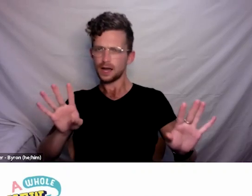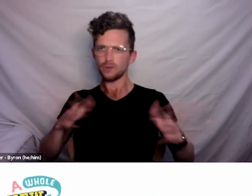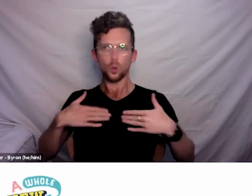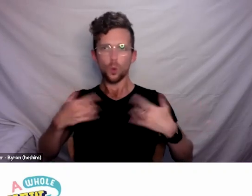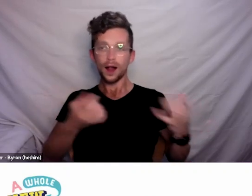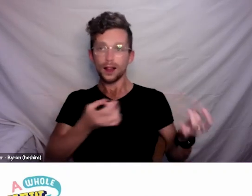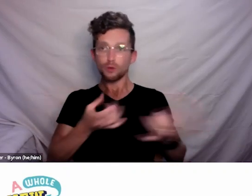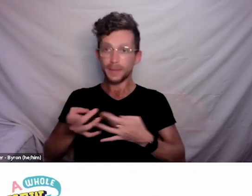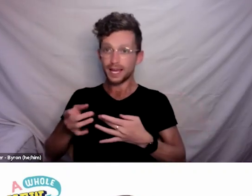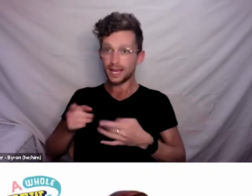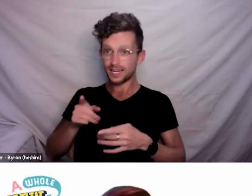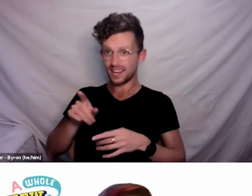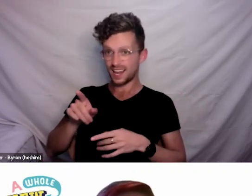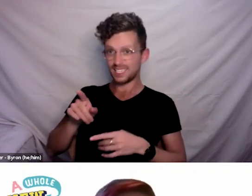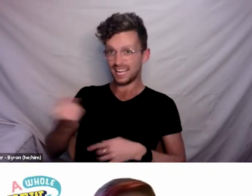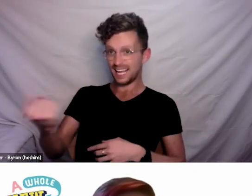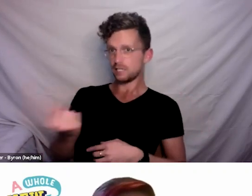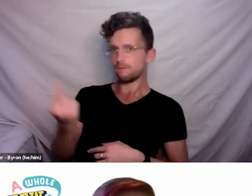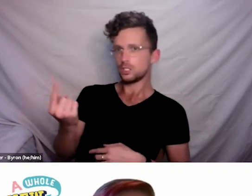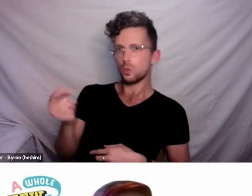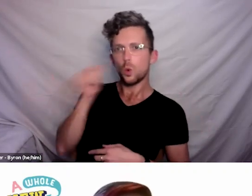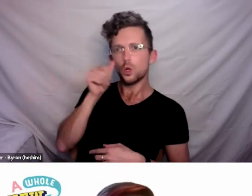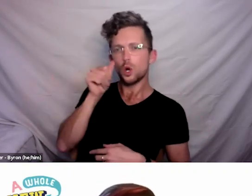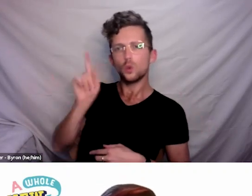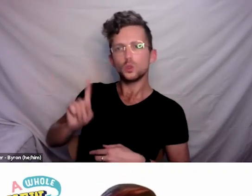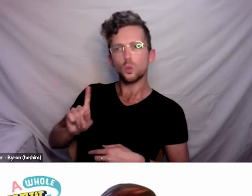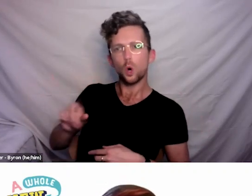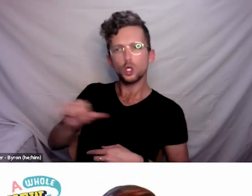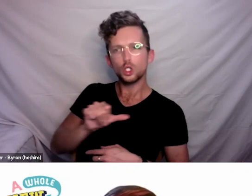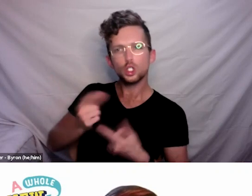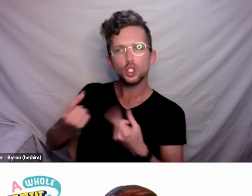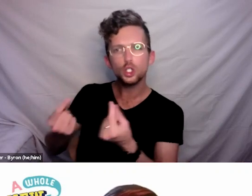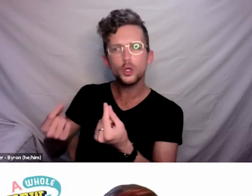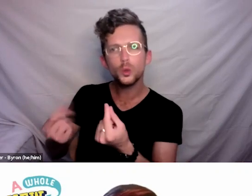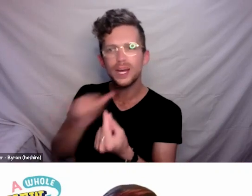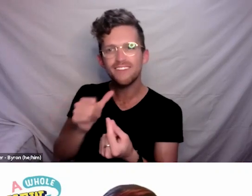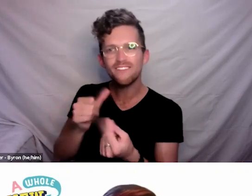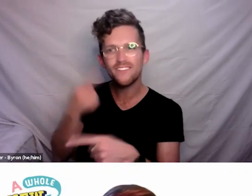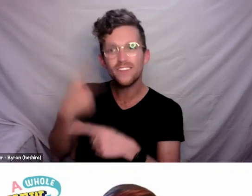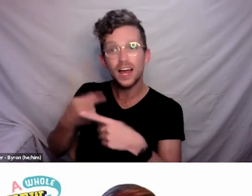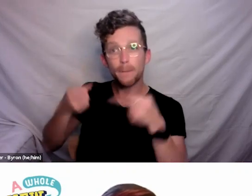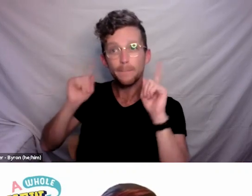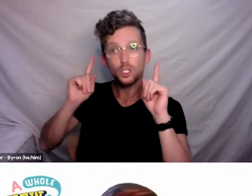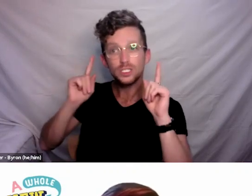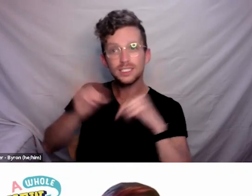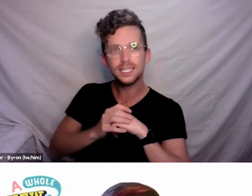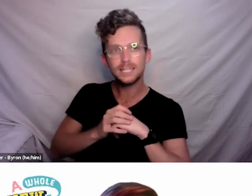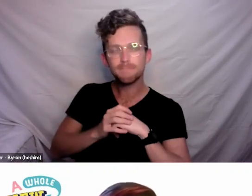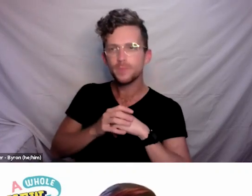And I think it just highlights what Paula’s just said around getting information, having an emergency